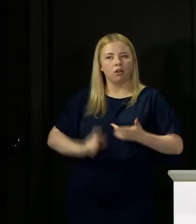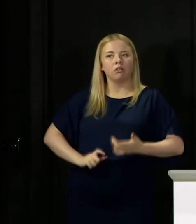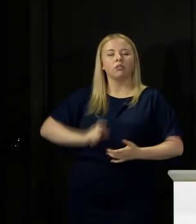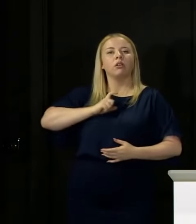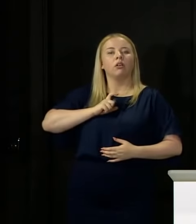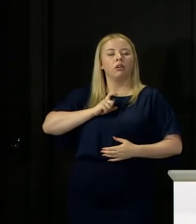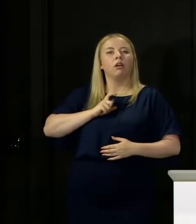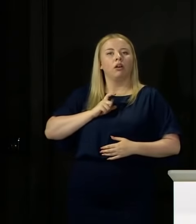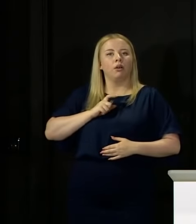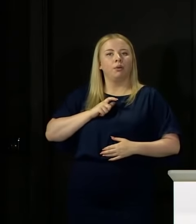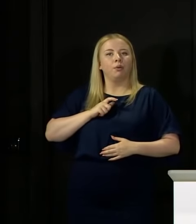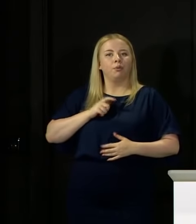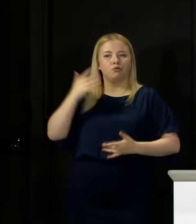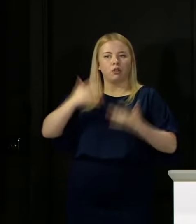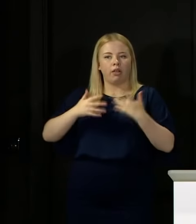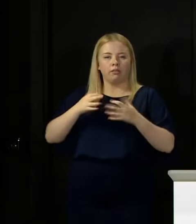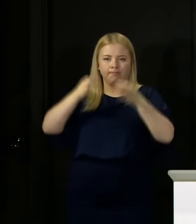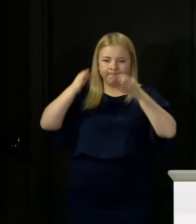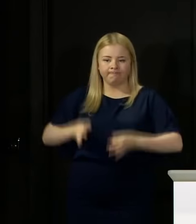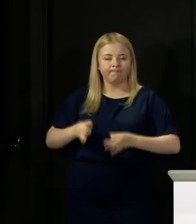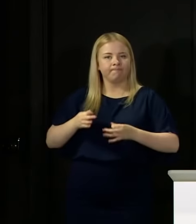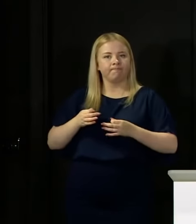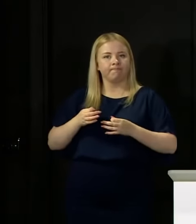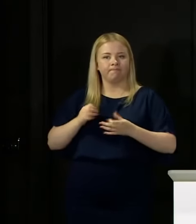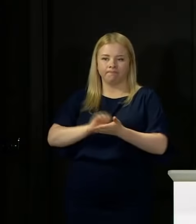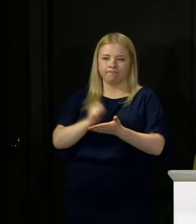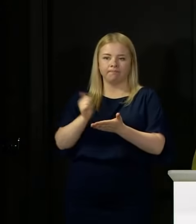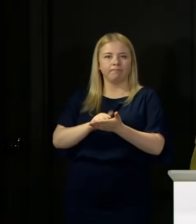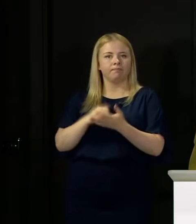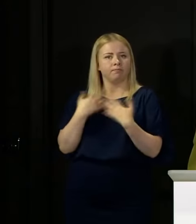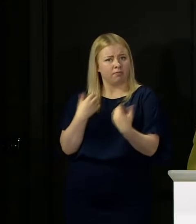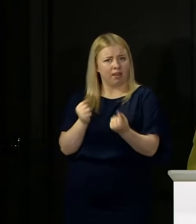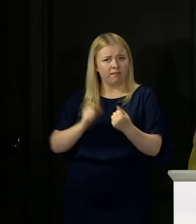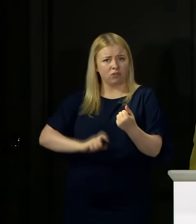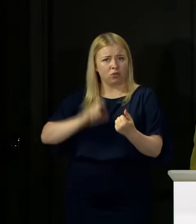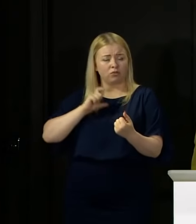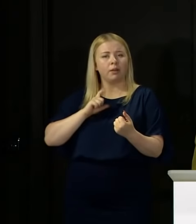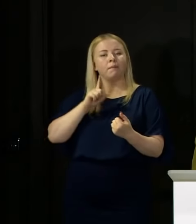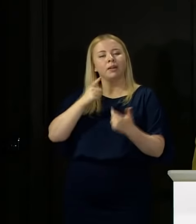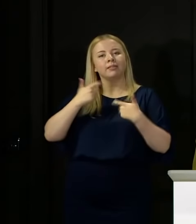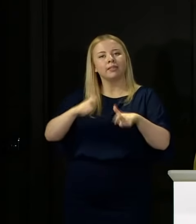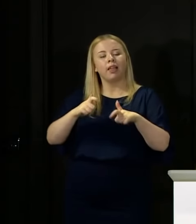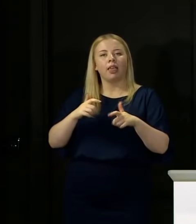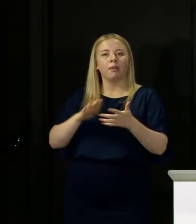in the results we are publishing, and I believe we have that, while still allowing for young